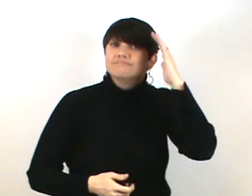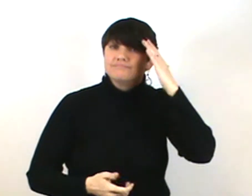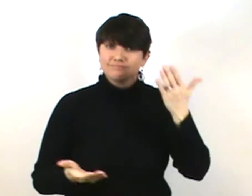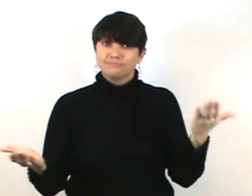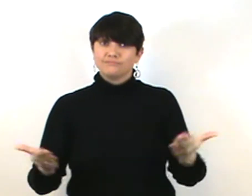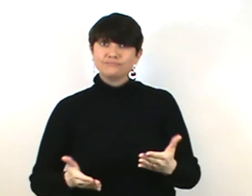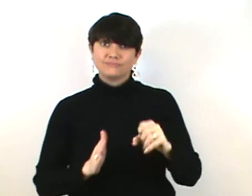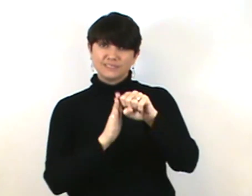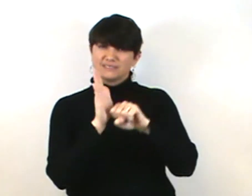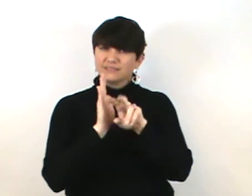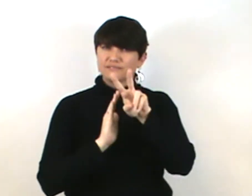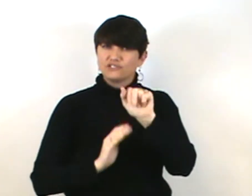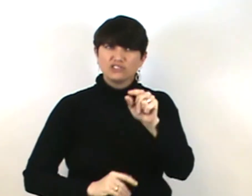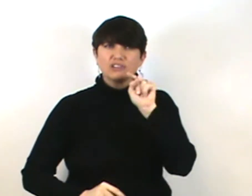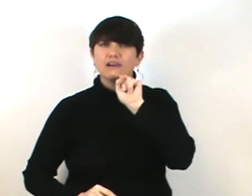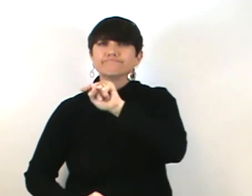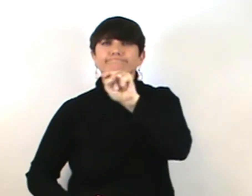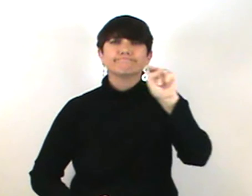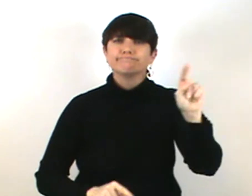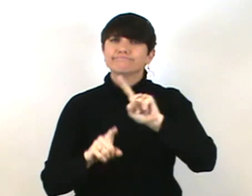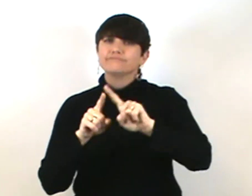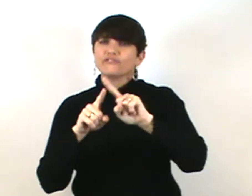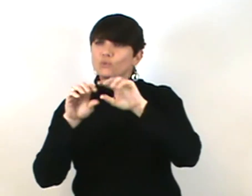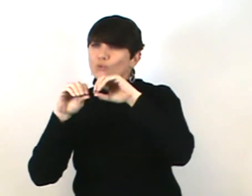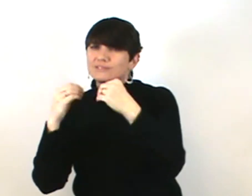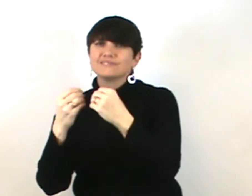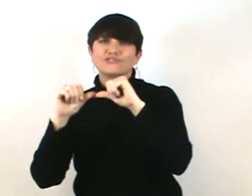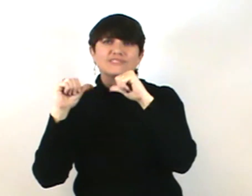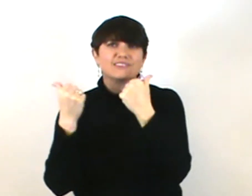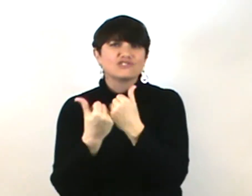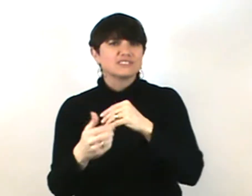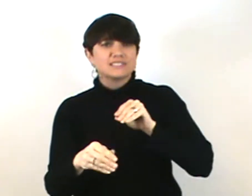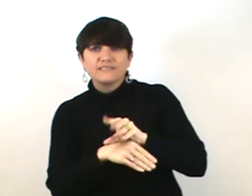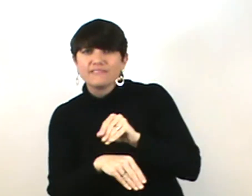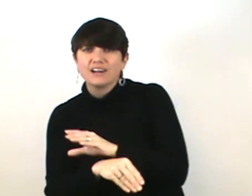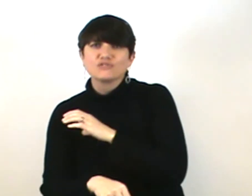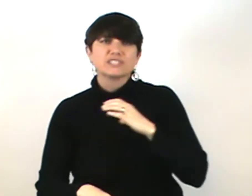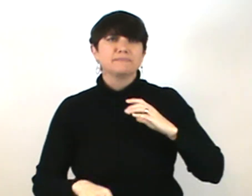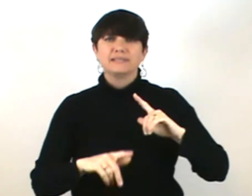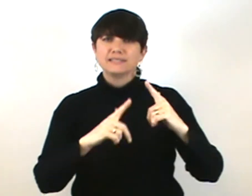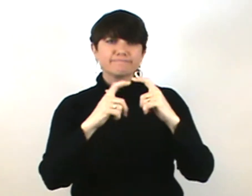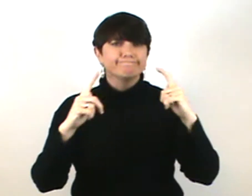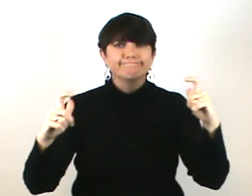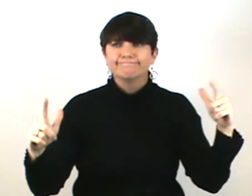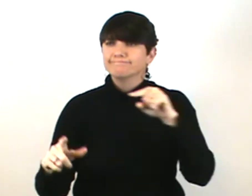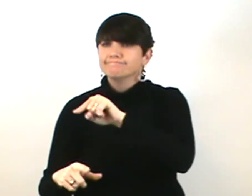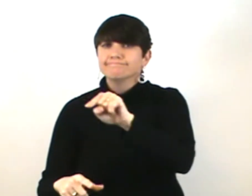You know how here in Virginia throughout the state various organizations, agencies, advisory committees, etc.